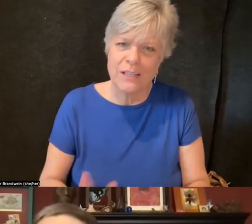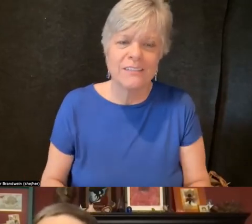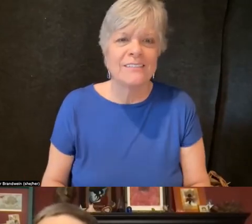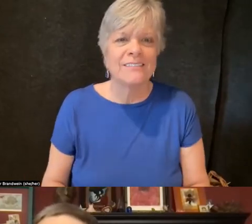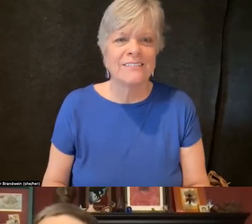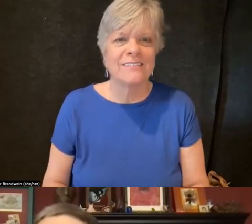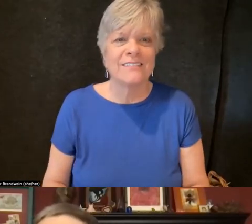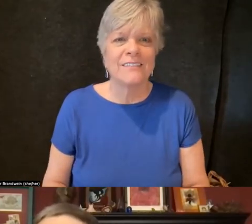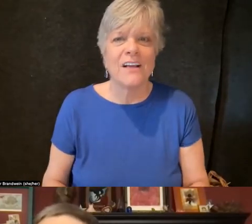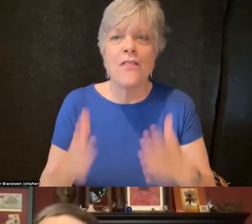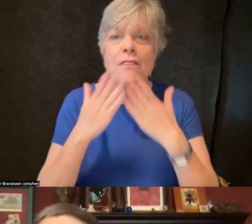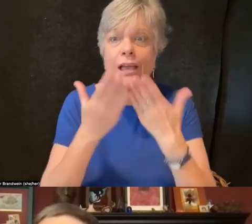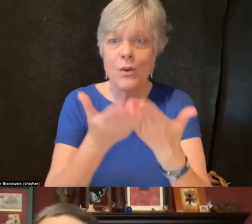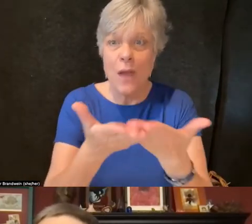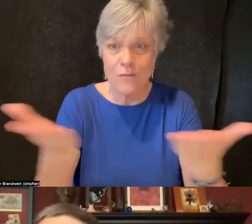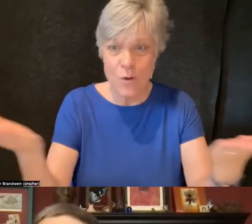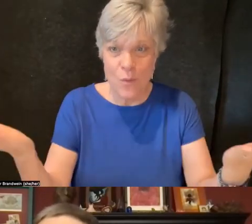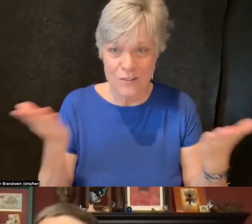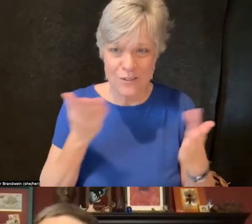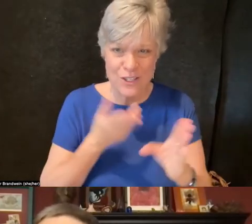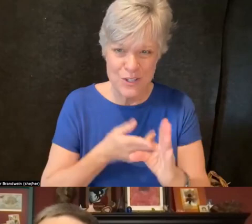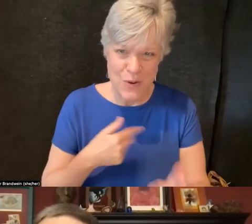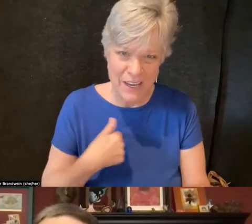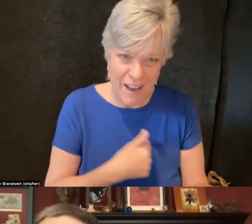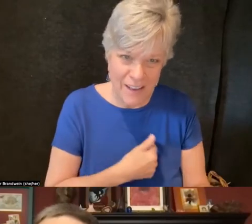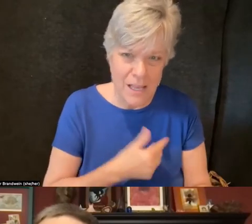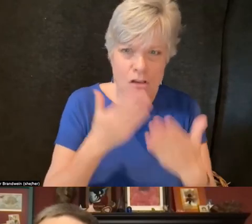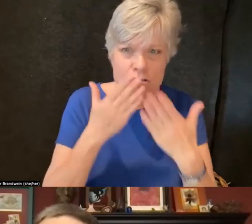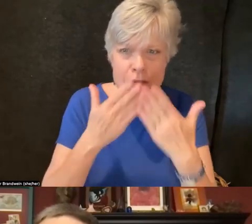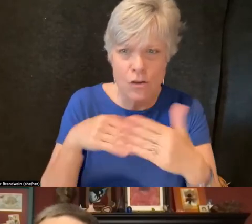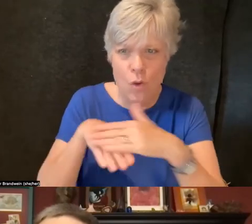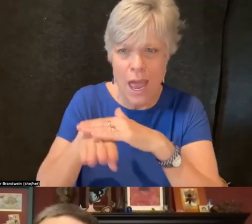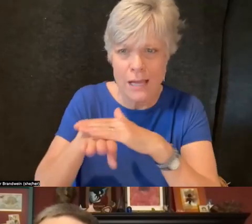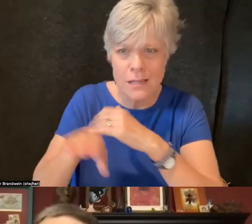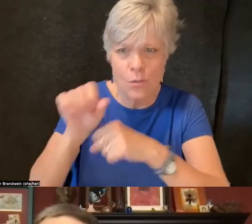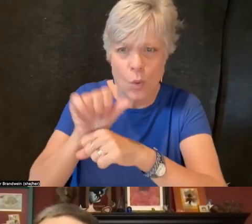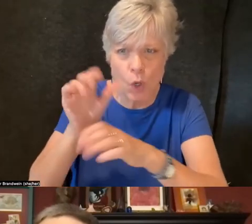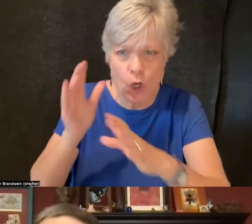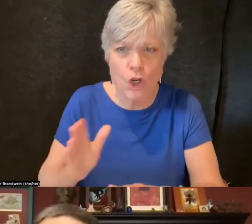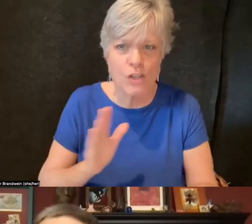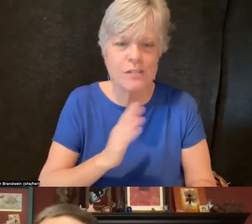Thank you everyone for joining us and thank you to the access workers and to our panelists.